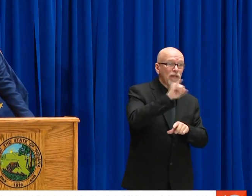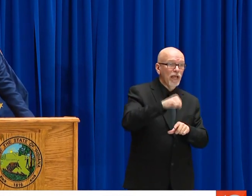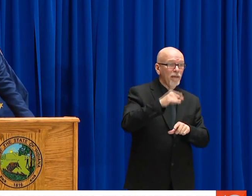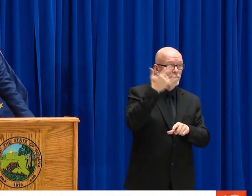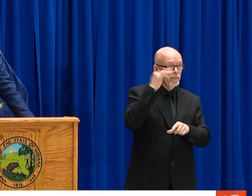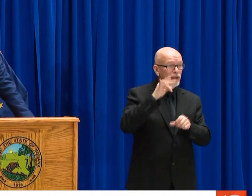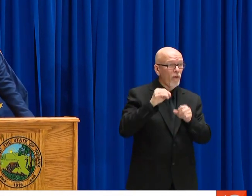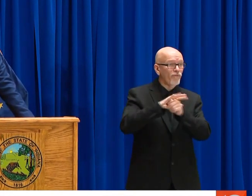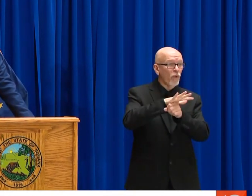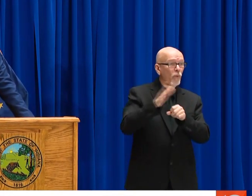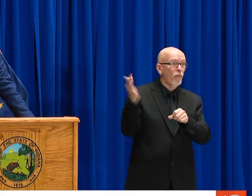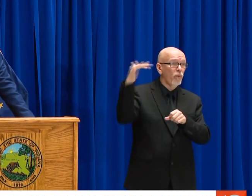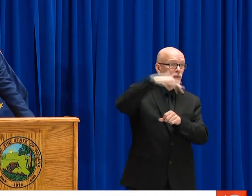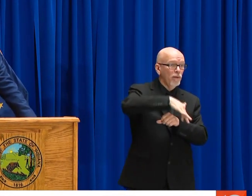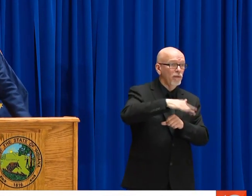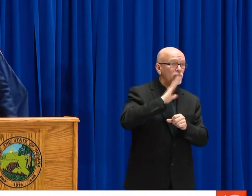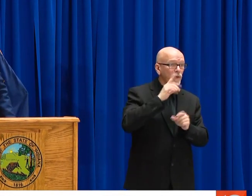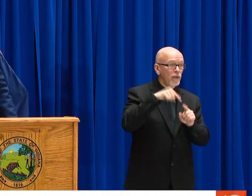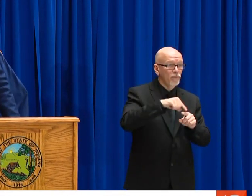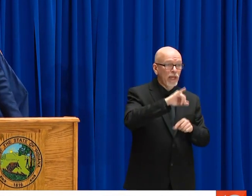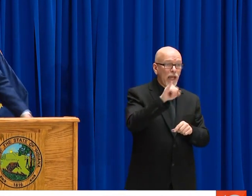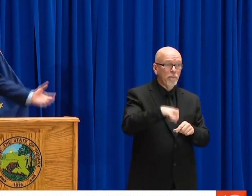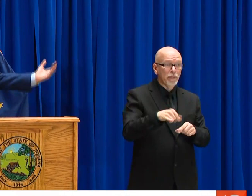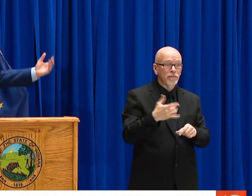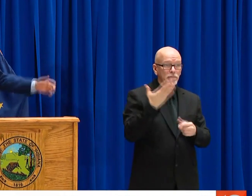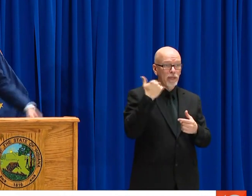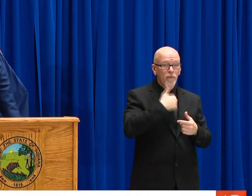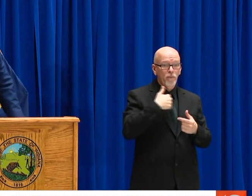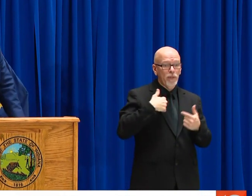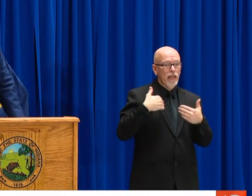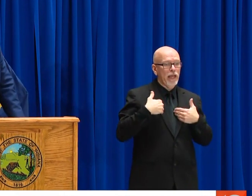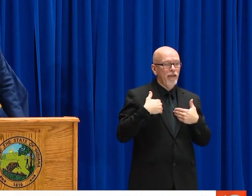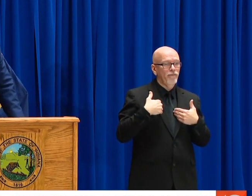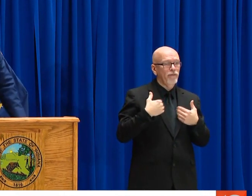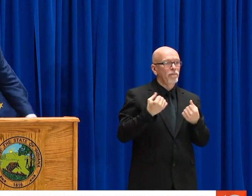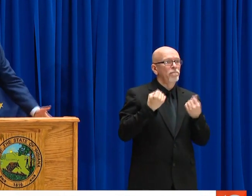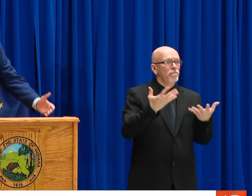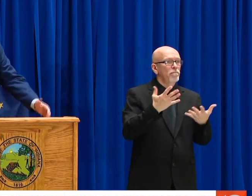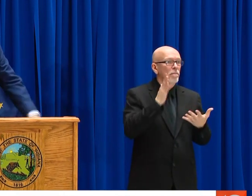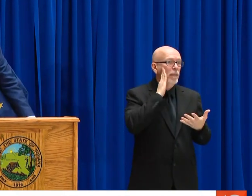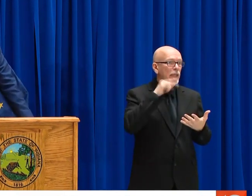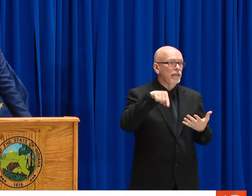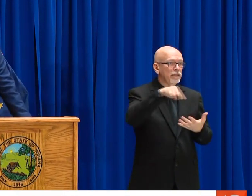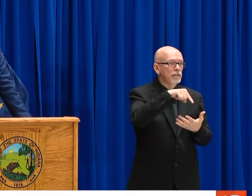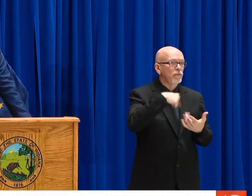EITHER THE MOST SERIOUSLY ILL PATIENTS FROM OUT STATE COMING TO INDIANAPOLIS FOR THE OVERFLOW